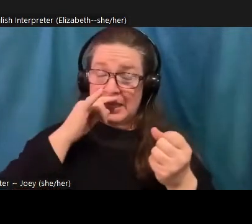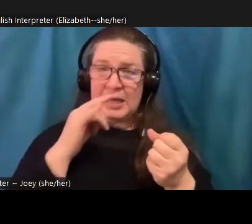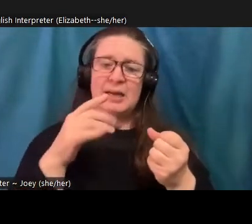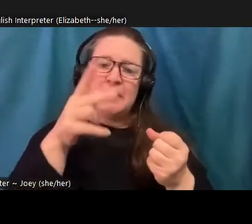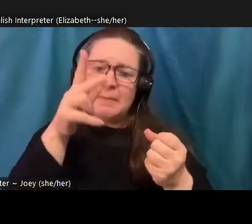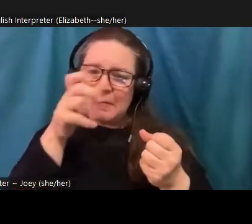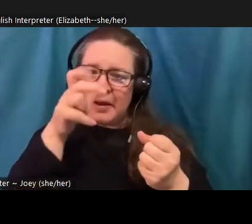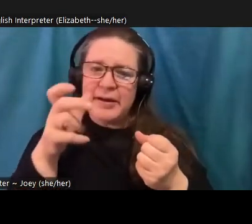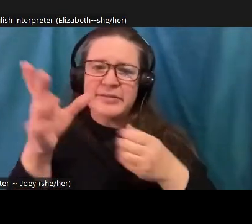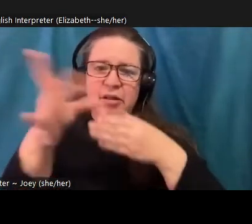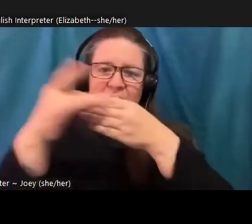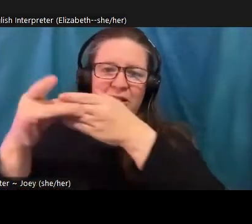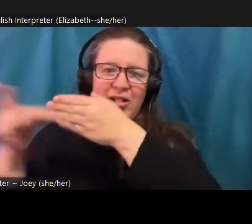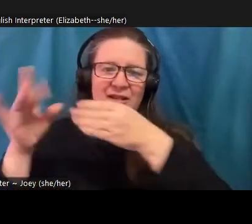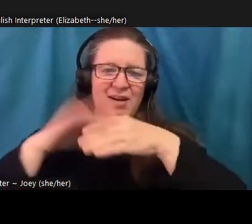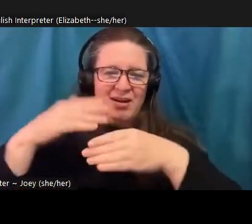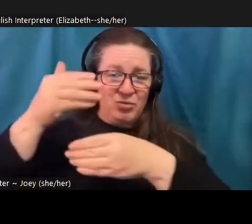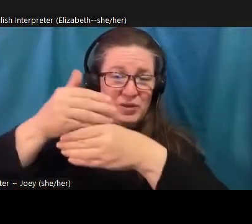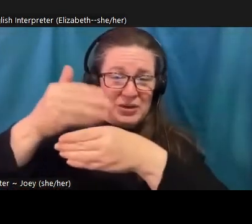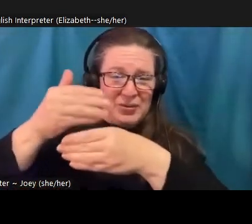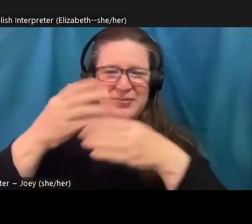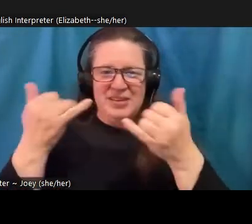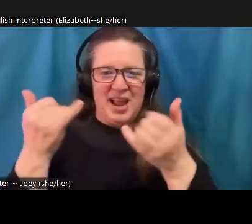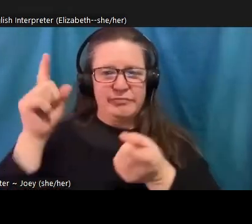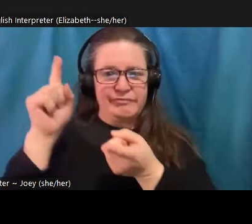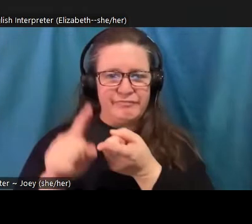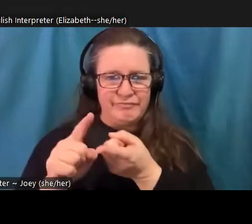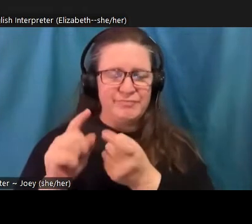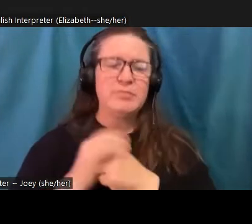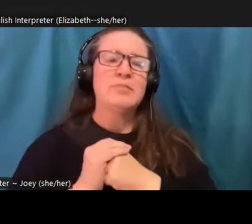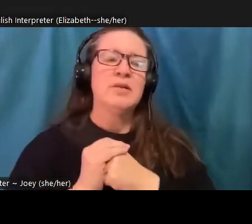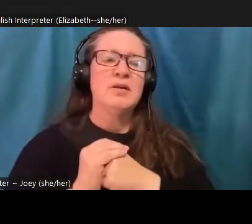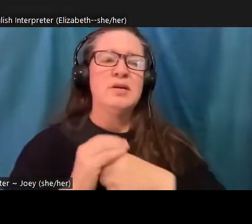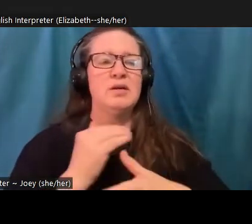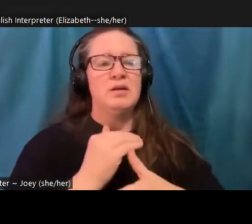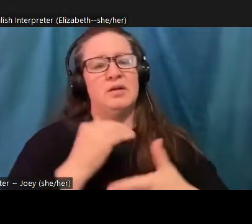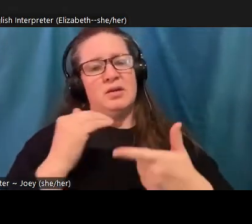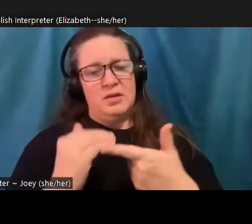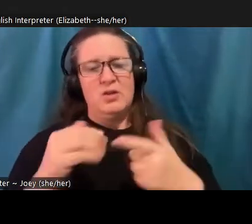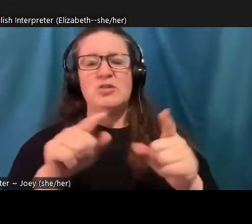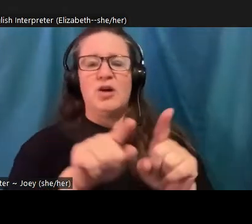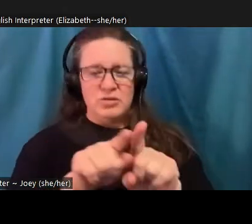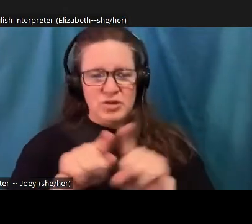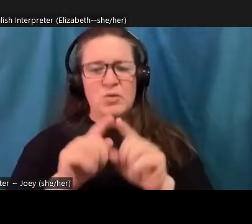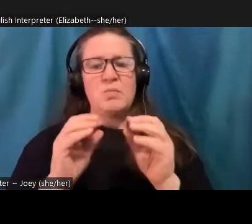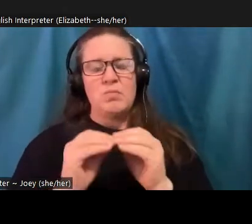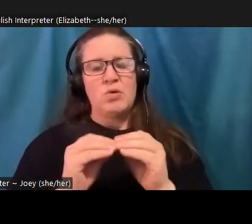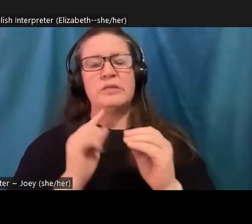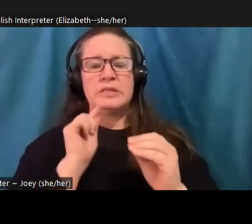also more acute forms of climate distress. And this is the second bullet. I mentioned that seeing the impact on my own students